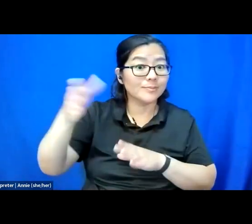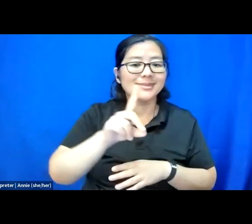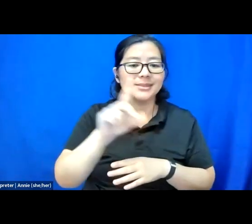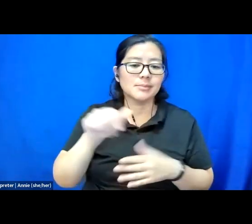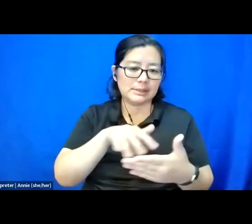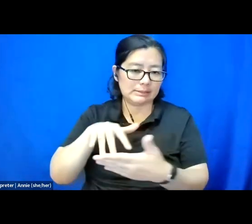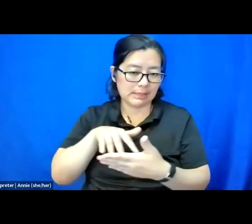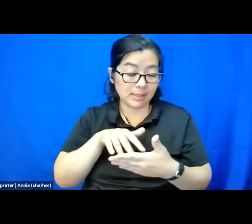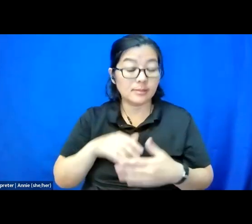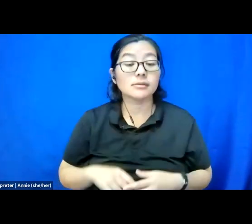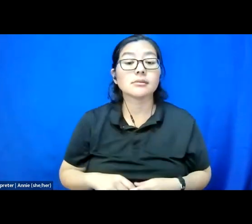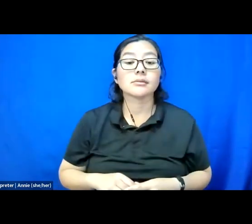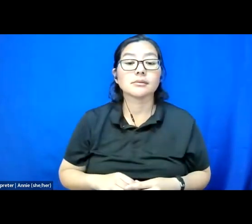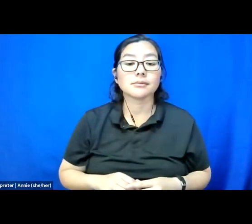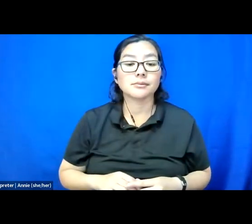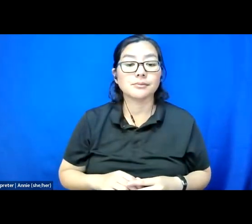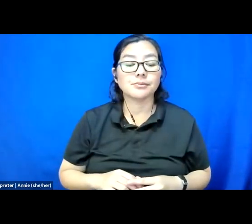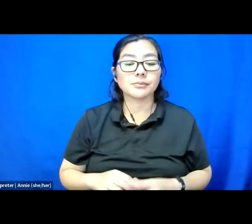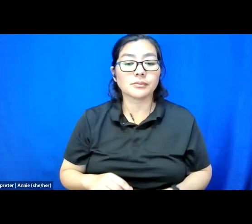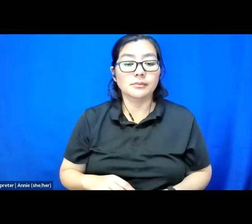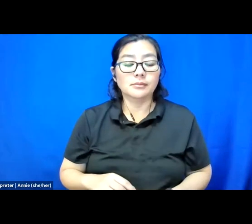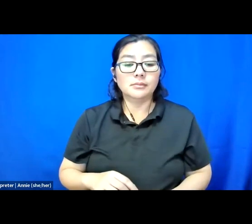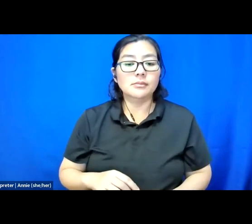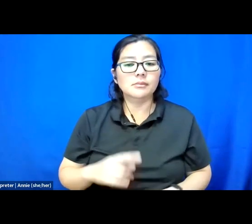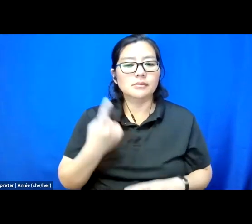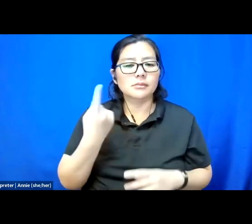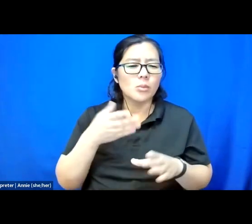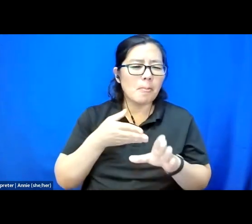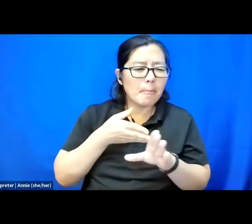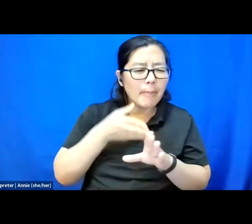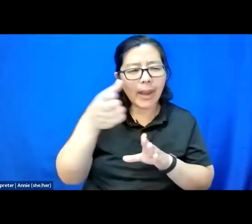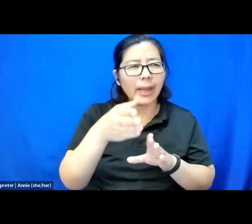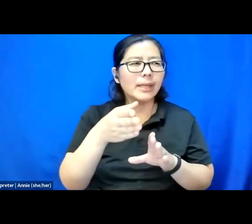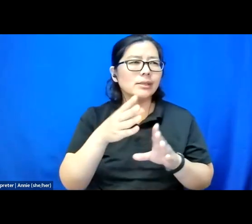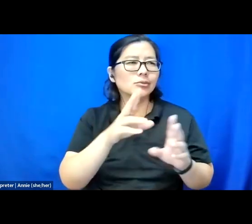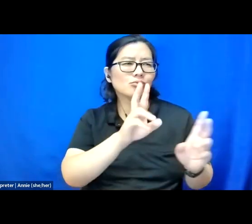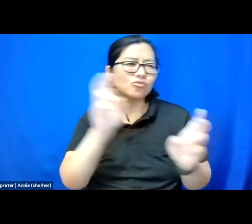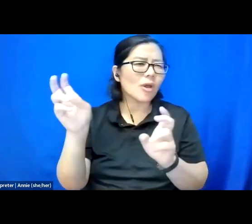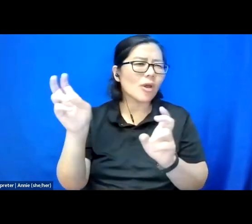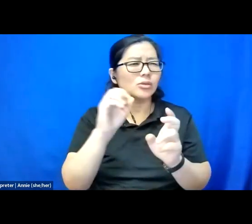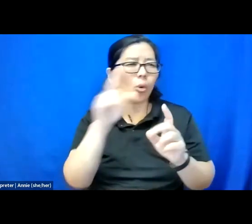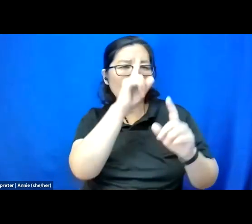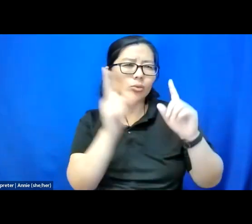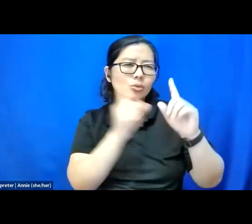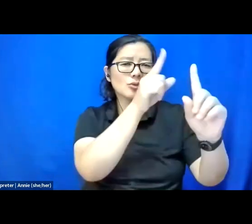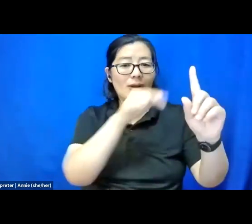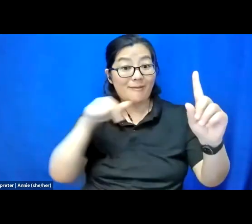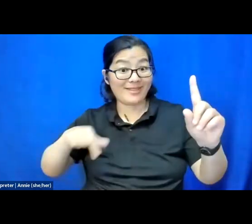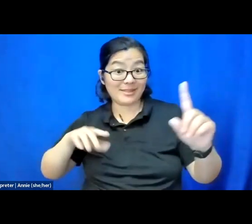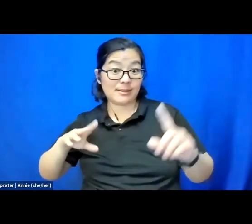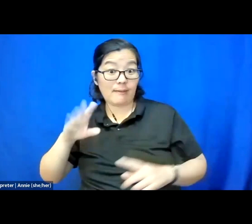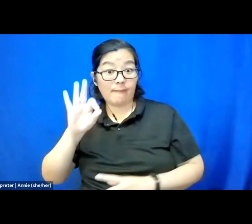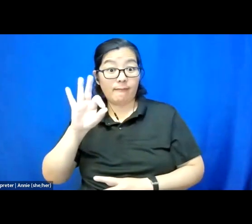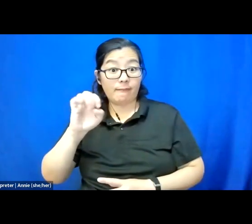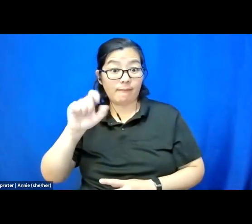One of the main threads or North Stars of the Emerge Fellowship was bridging scholarship